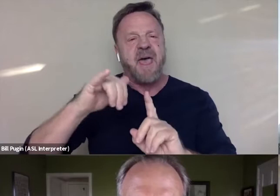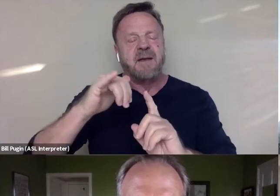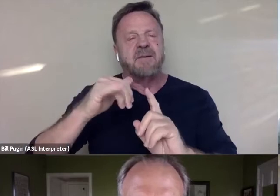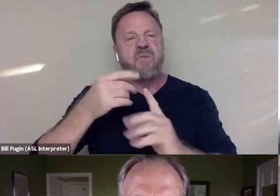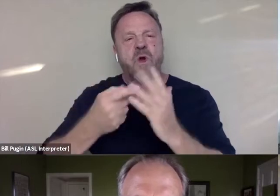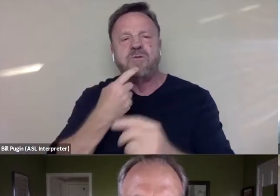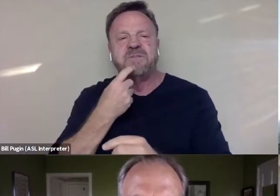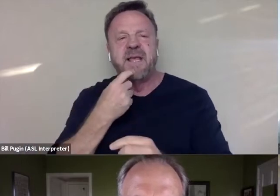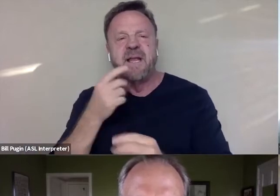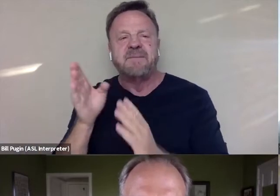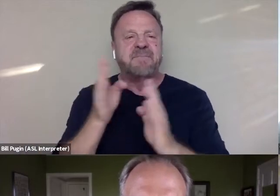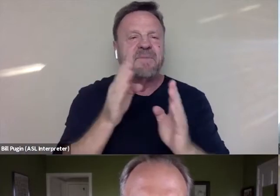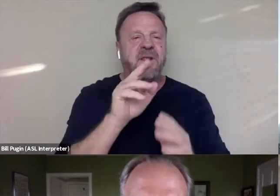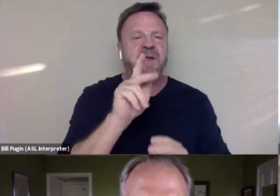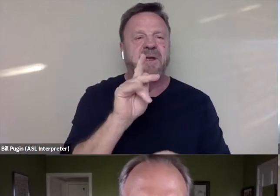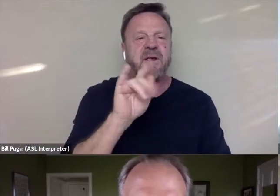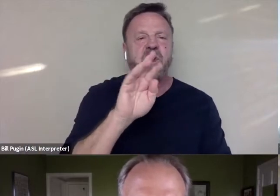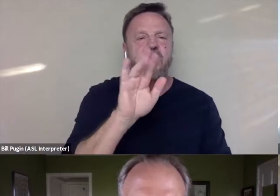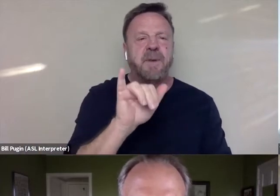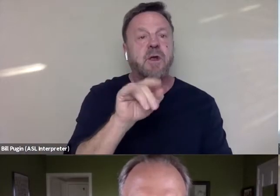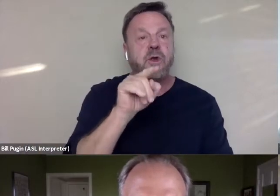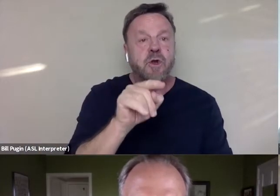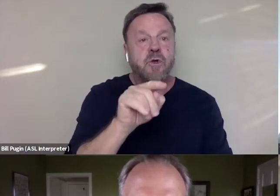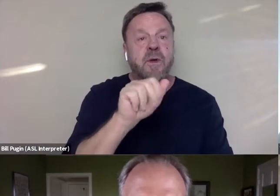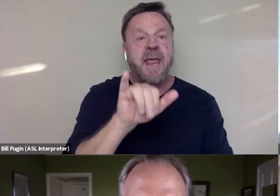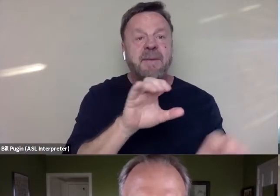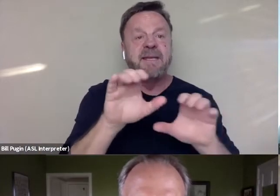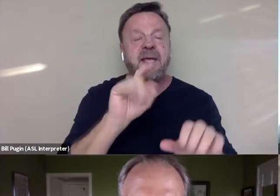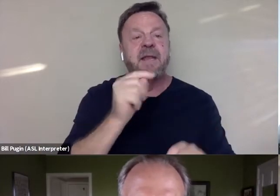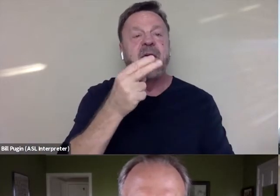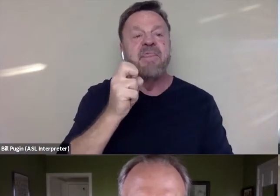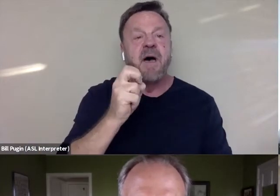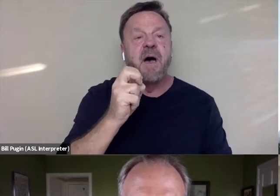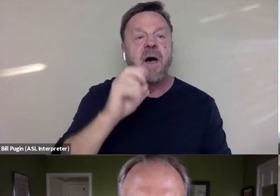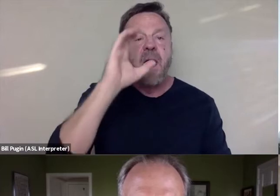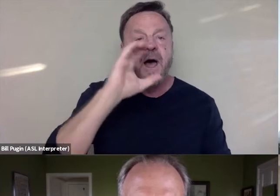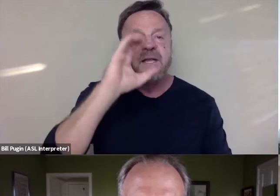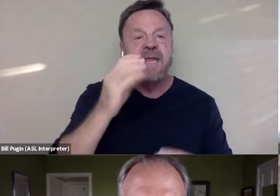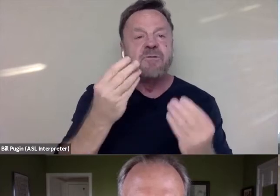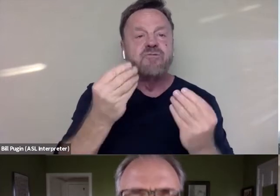I mean, you and Amy did, with "The Hunting Ground" and the examination of rape on college campuses,